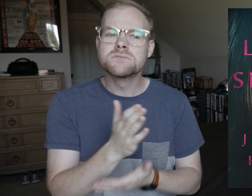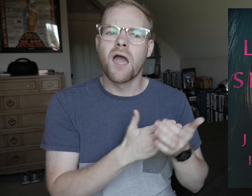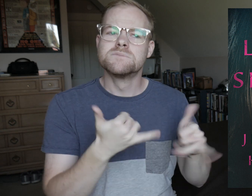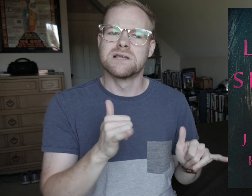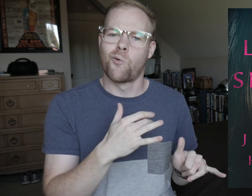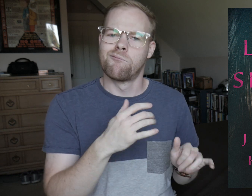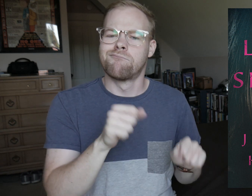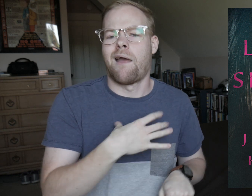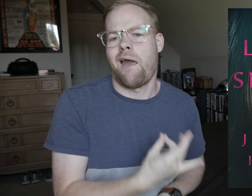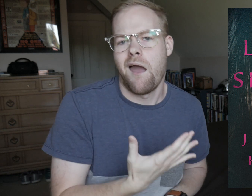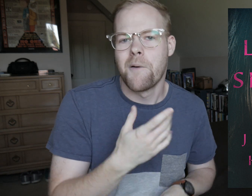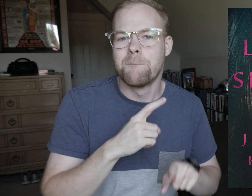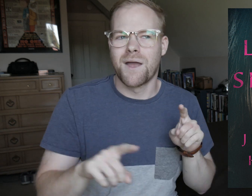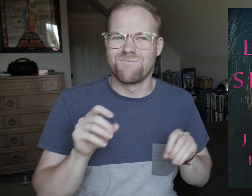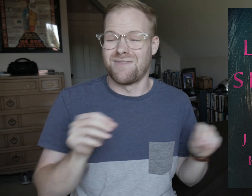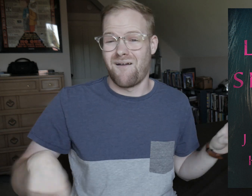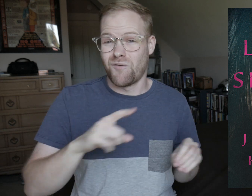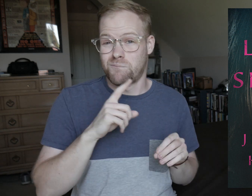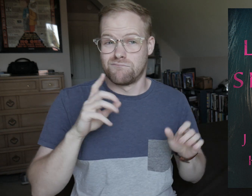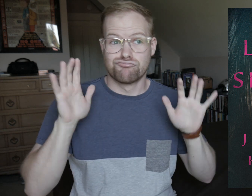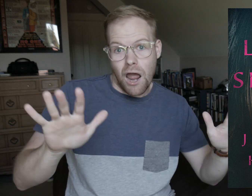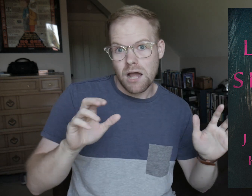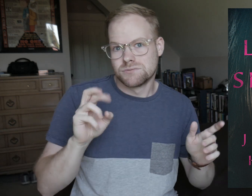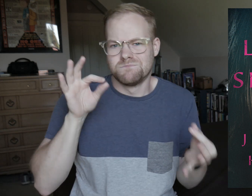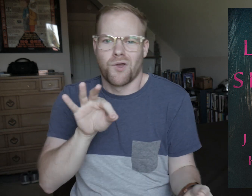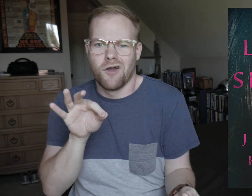Some are still likable, but none of them are great or perfect.